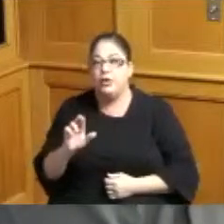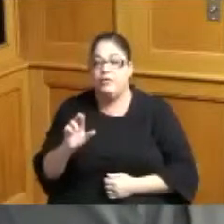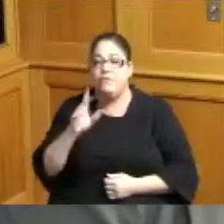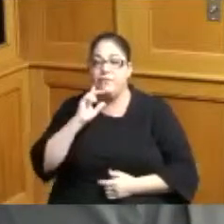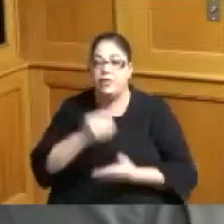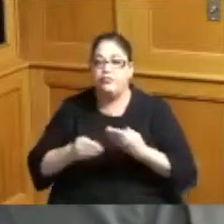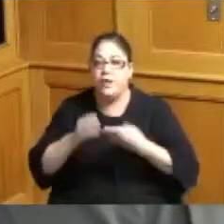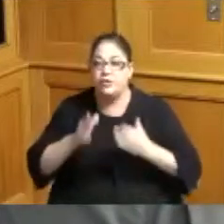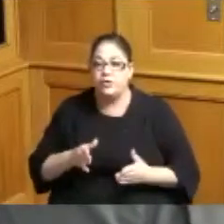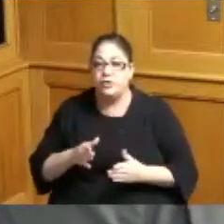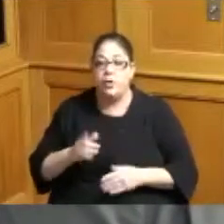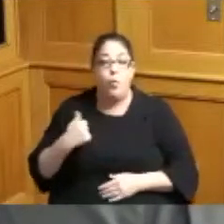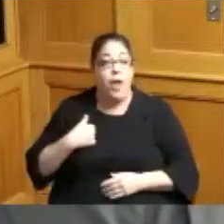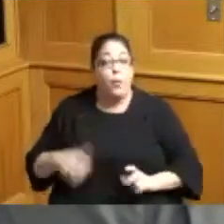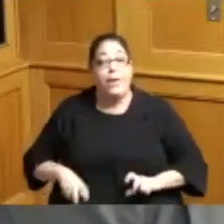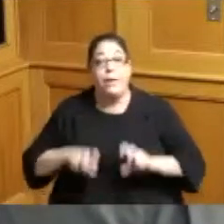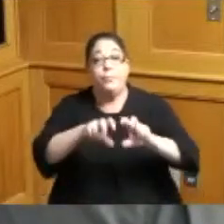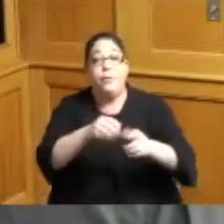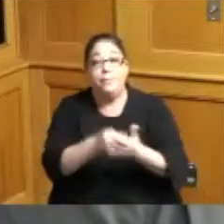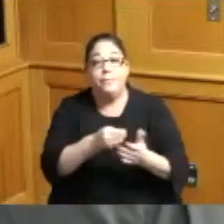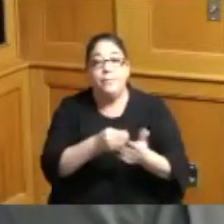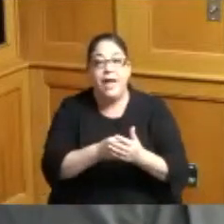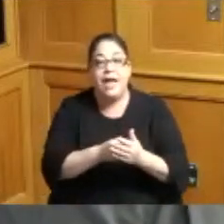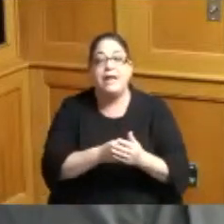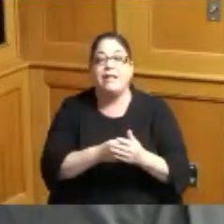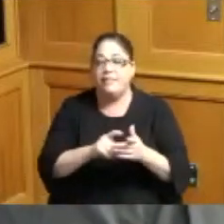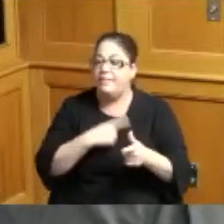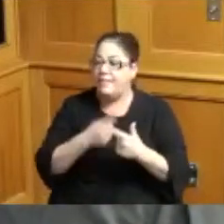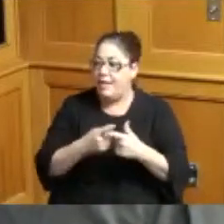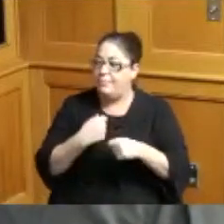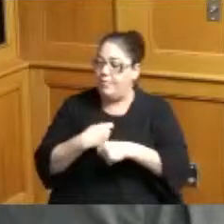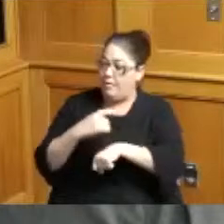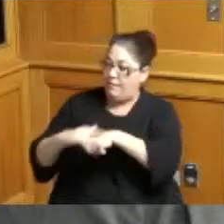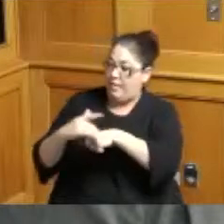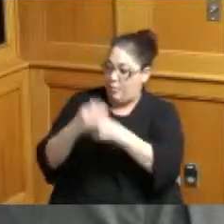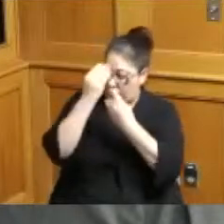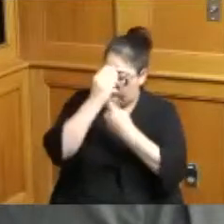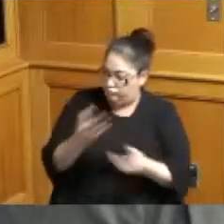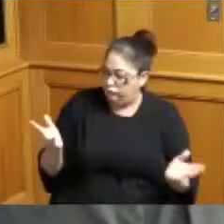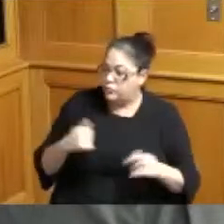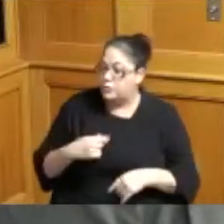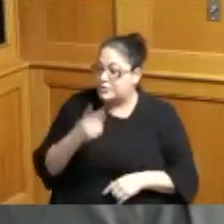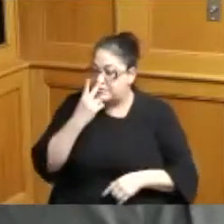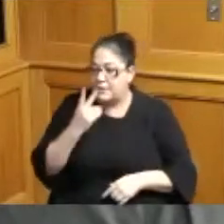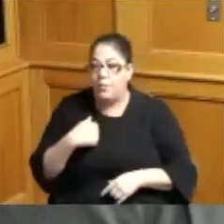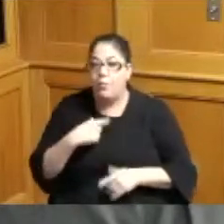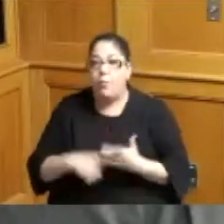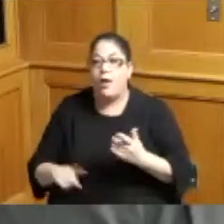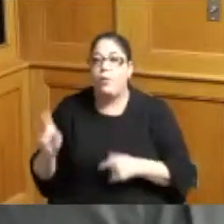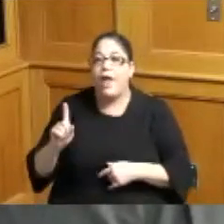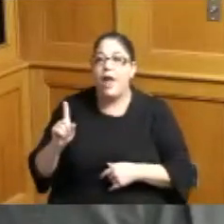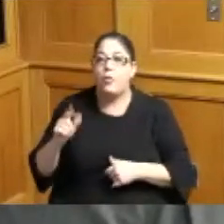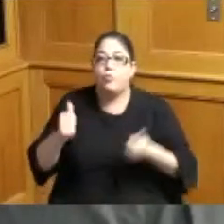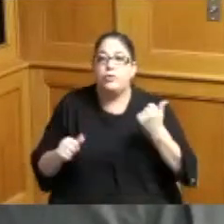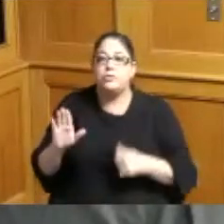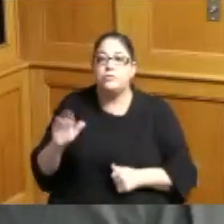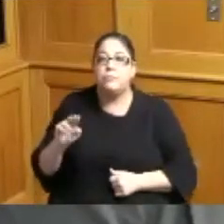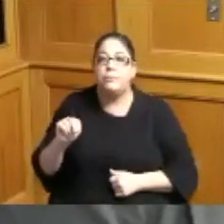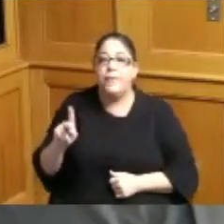where we put our money we made this report may be helpful as we look at doing business with banks